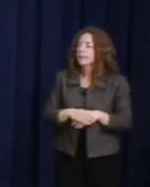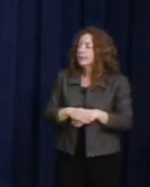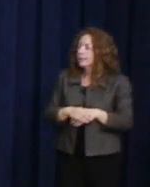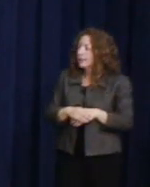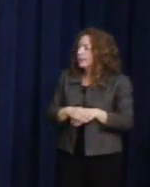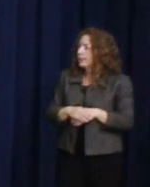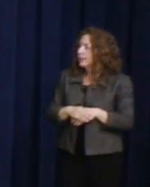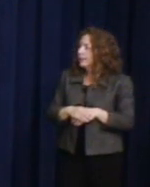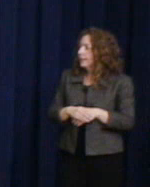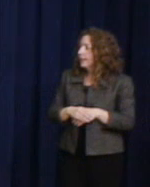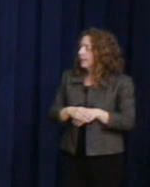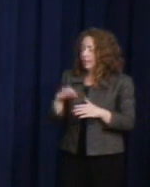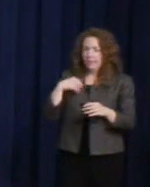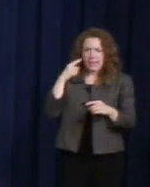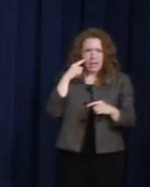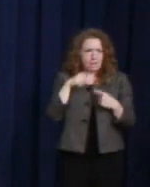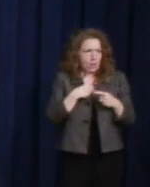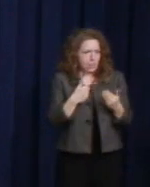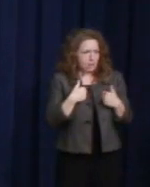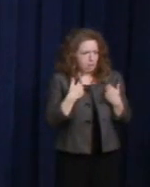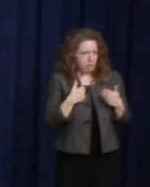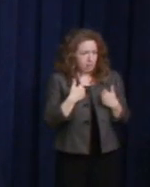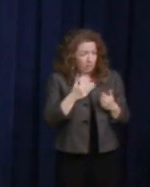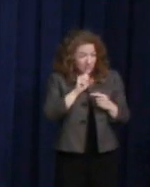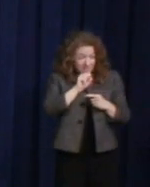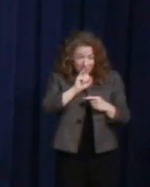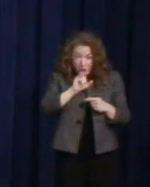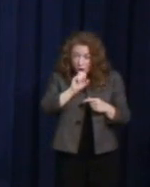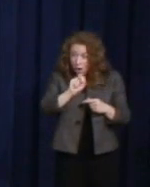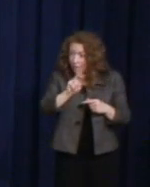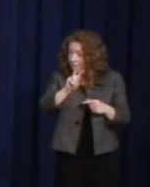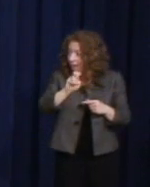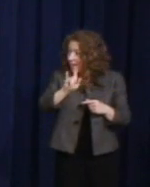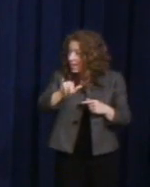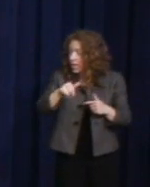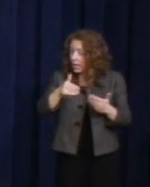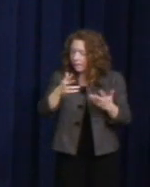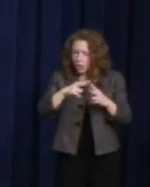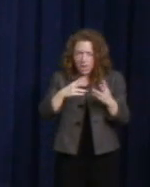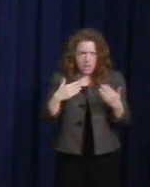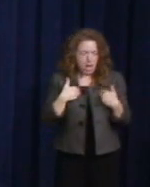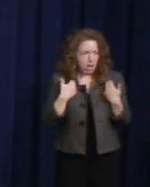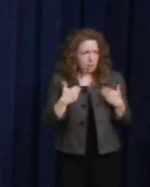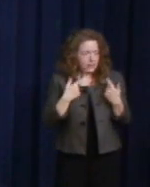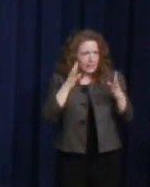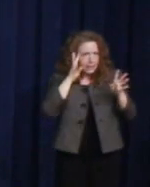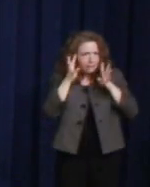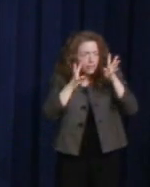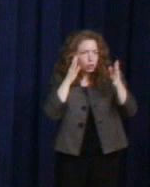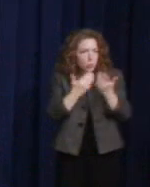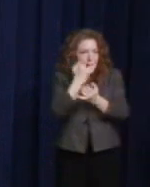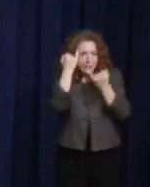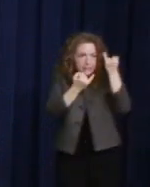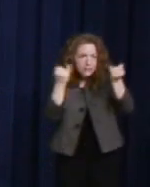in the talent of Silicon Valley and about the innovation in bringing new ideas, that's what's critically important. About the investment not only in the future,